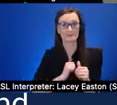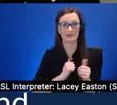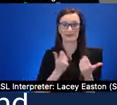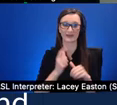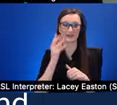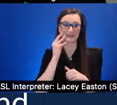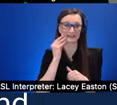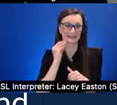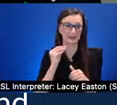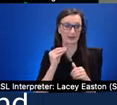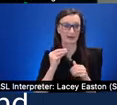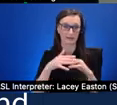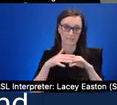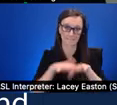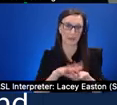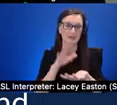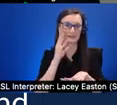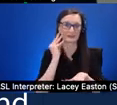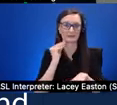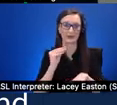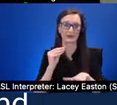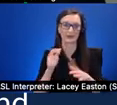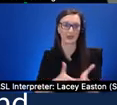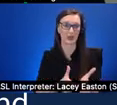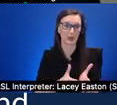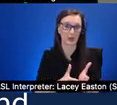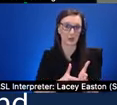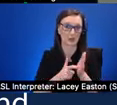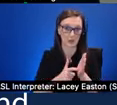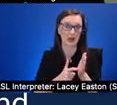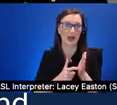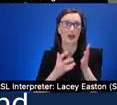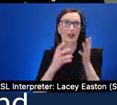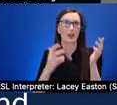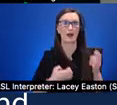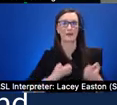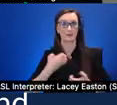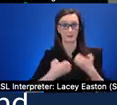say a lot of bandwidth or very intense type of emotional experience i would pair that with a